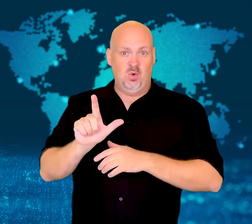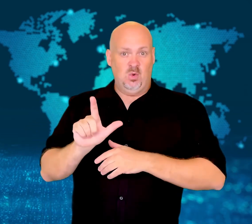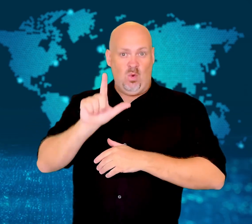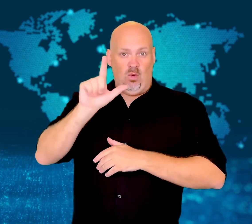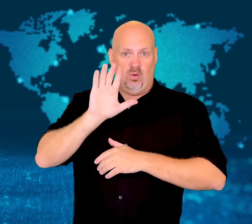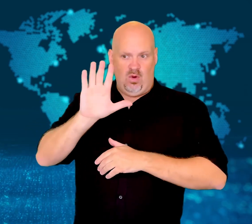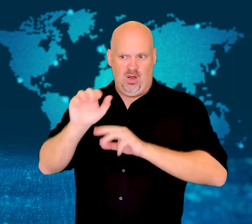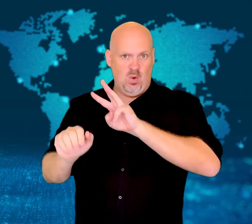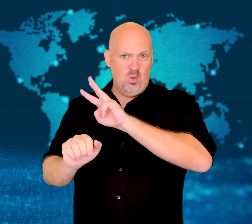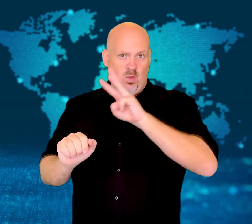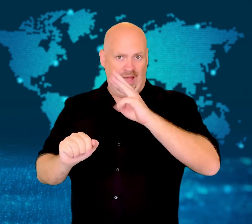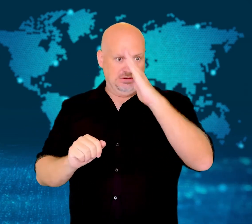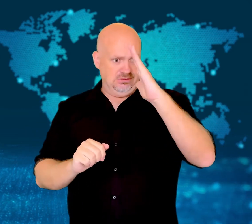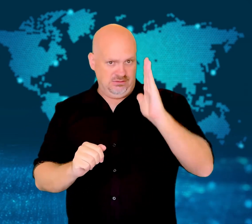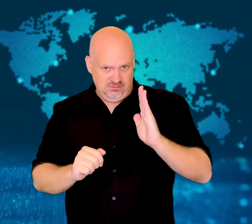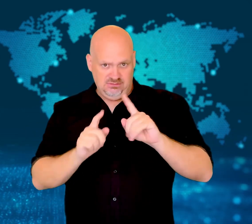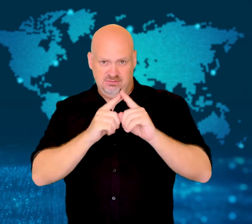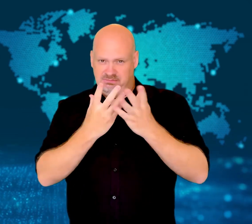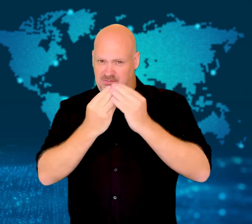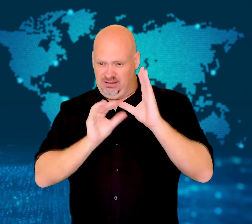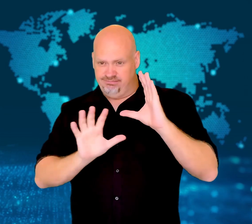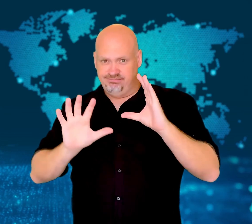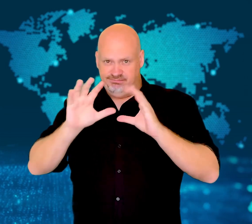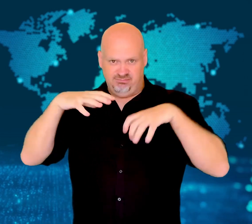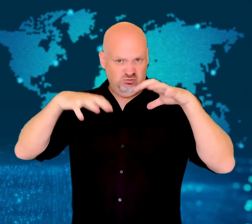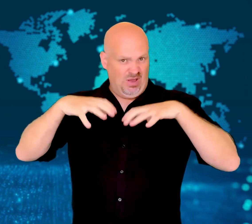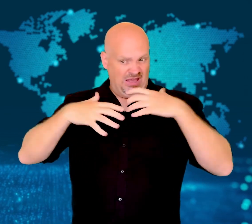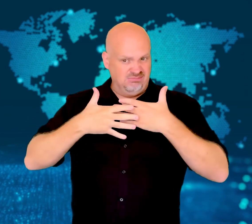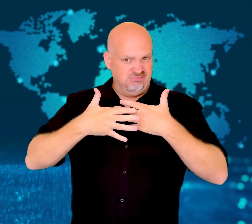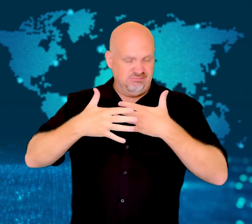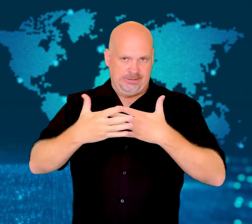the west coast of North Korea.